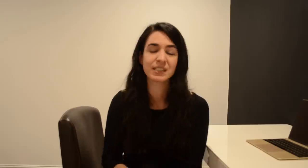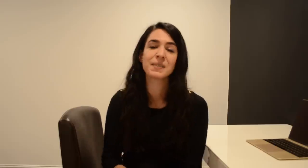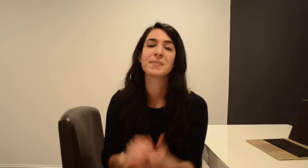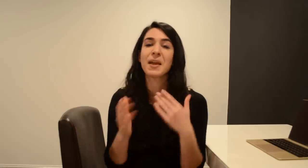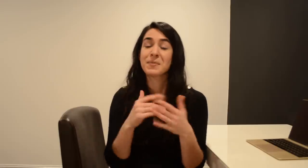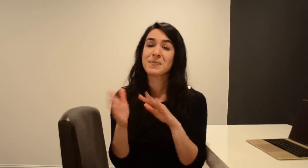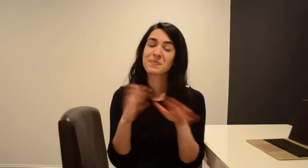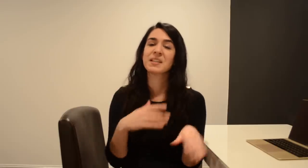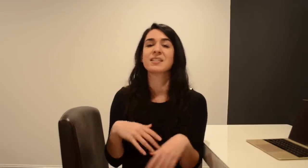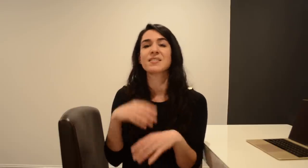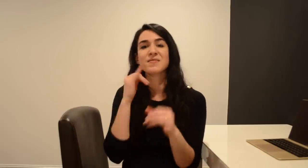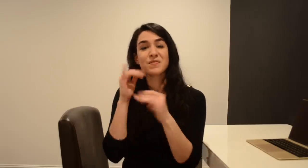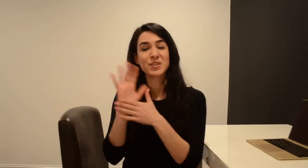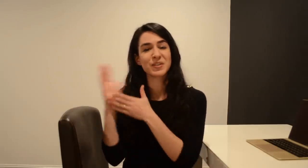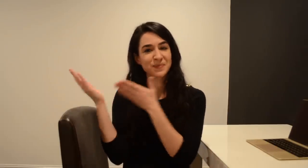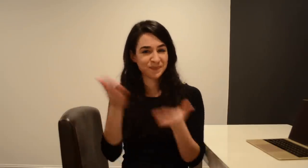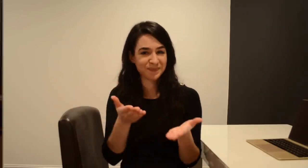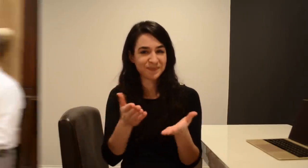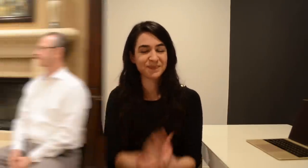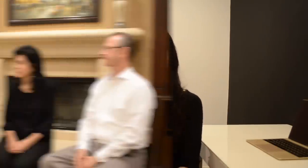Anyways… here’s the interview video!!